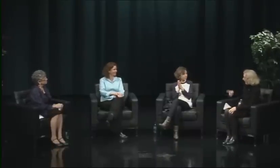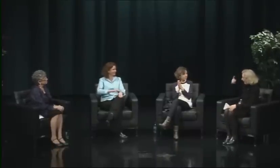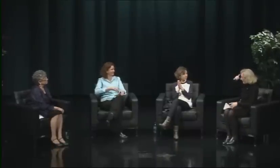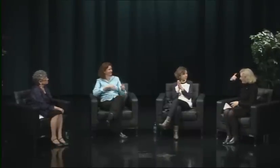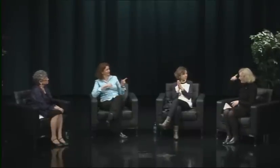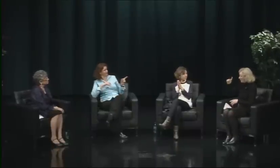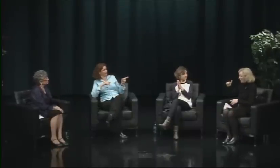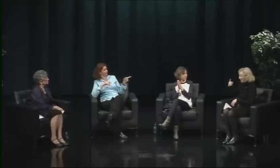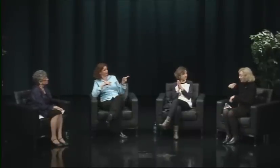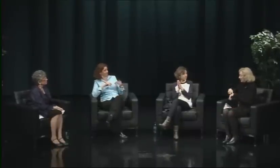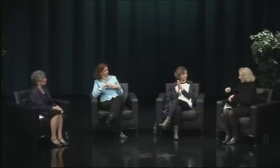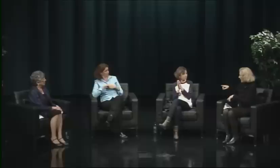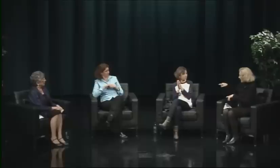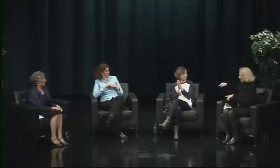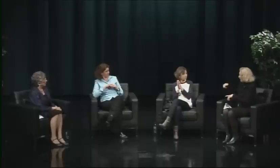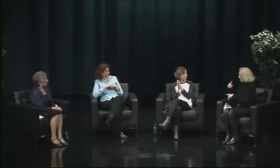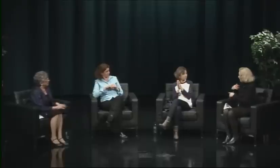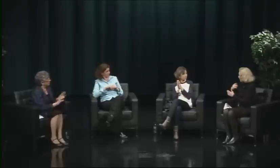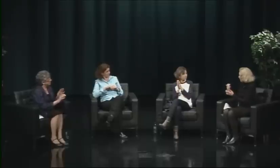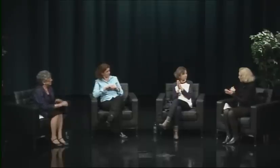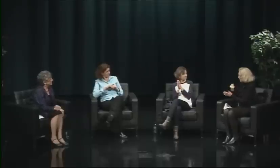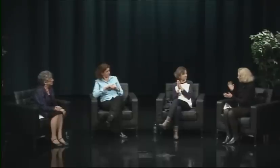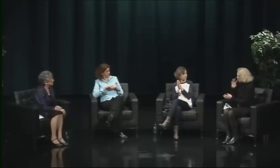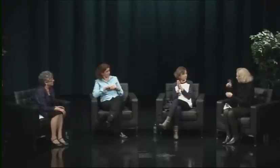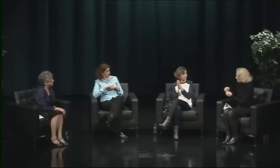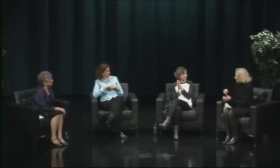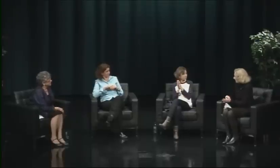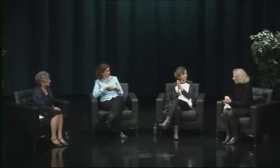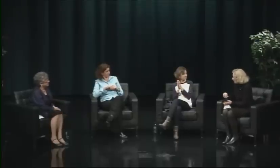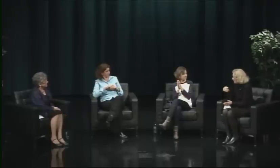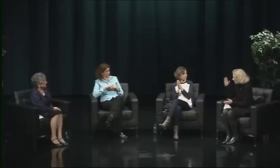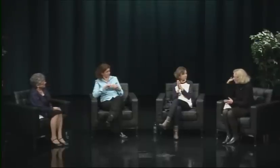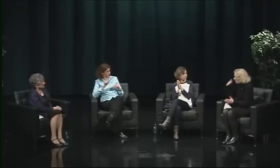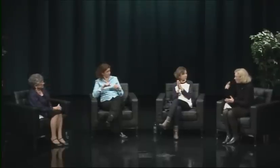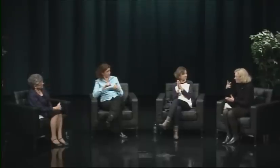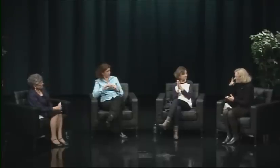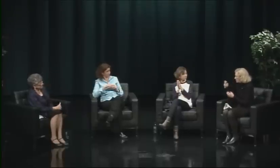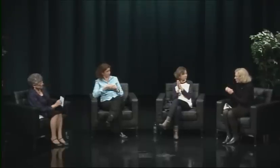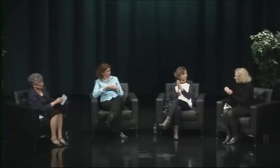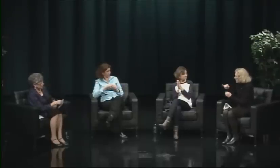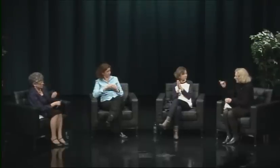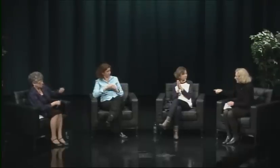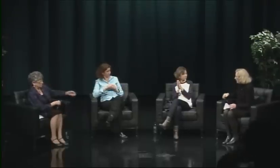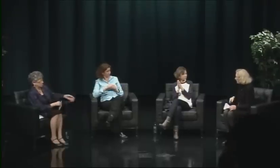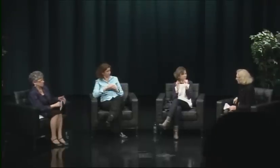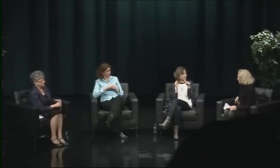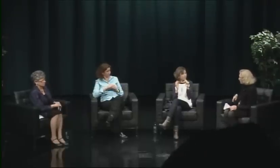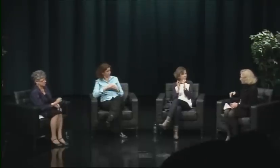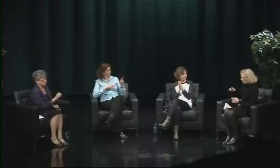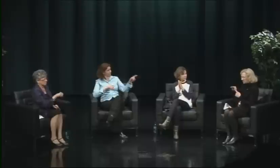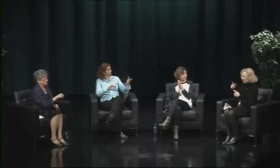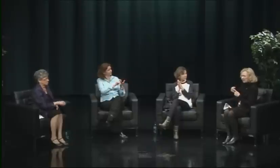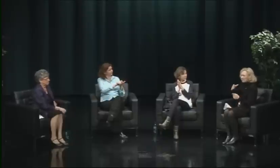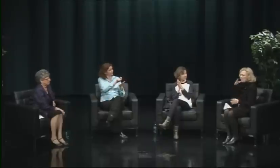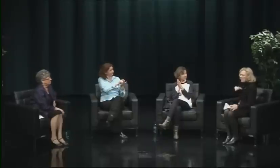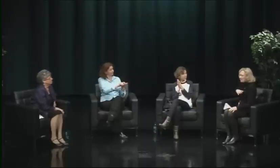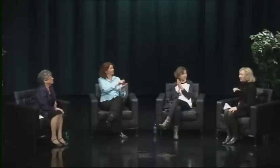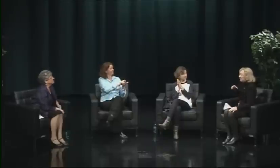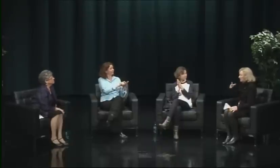about the work that happened and about what Jackie has talked about as well.